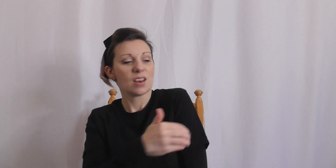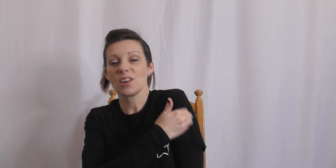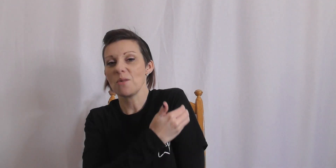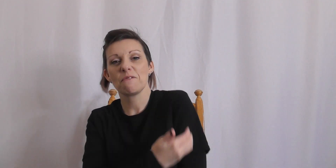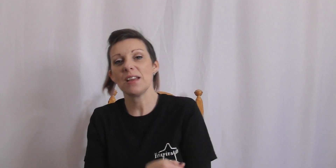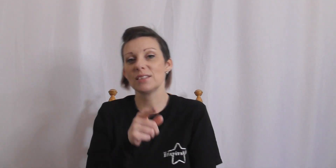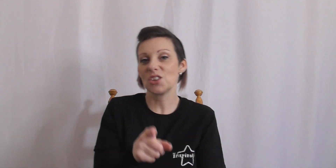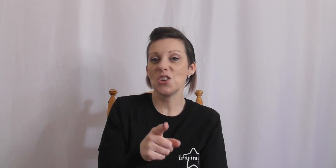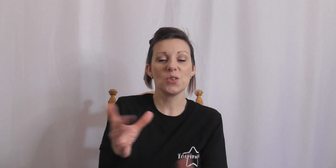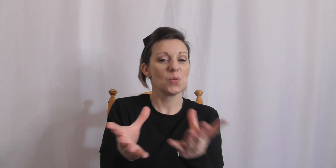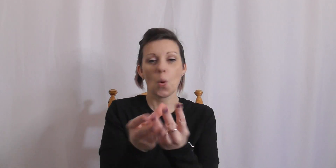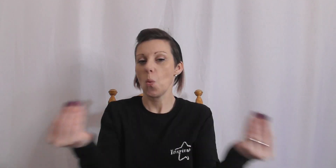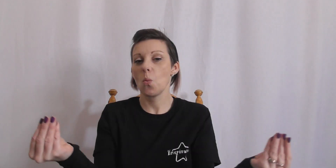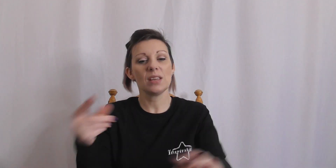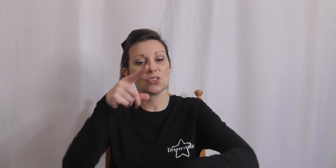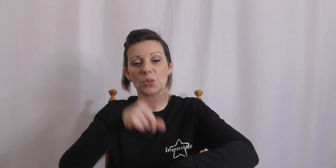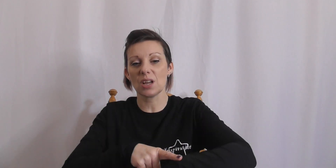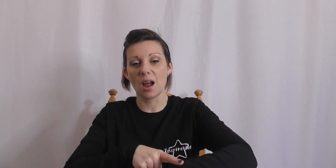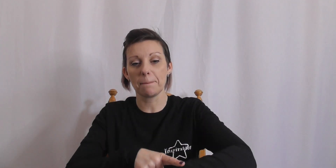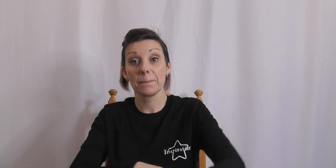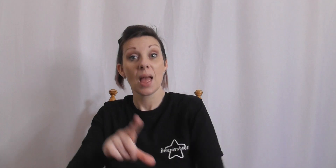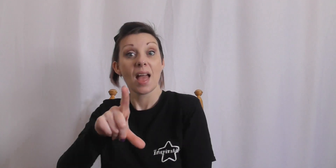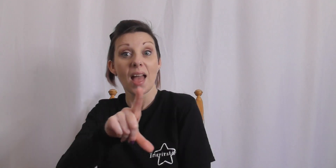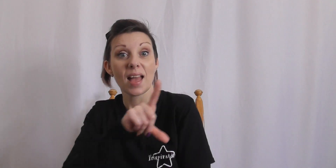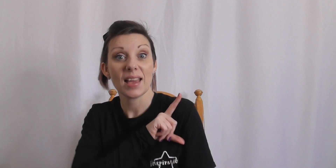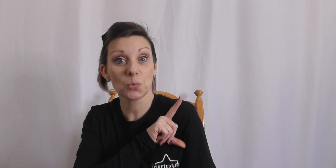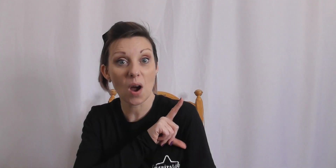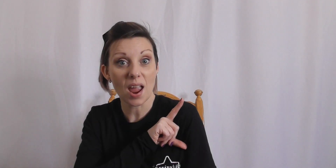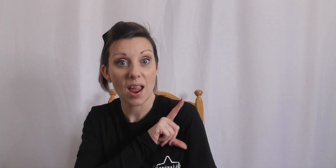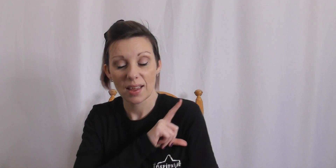no offense to you, waste your time, here's why.